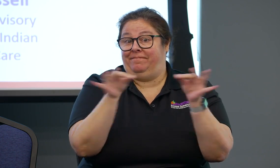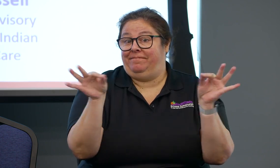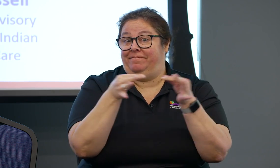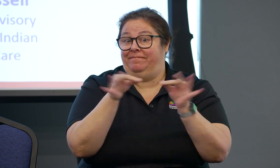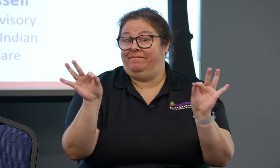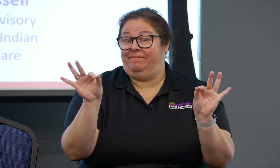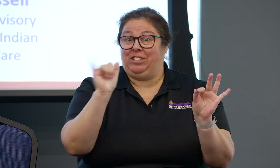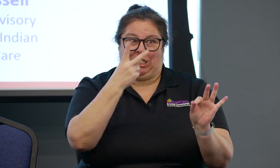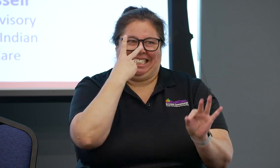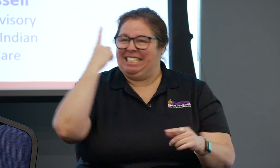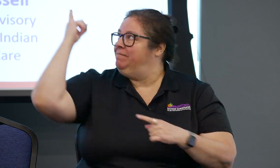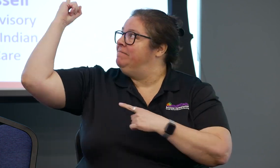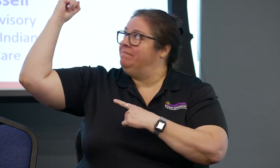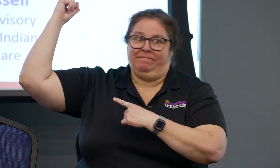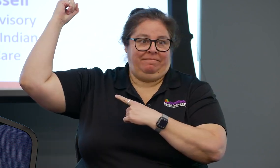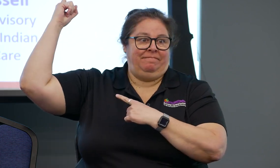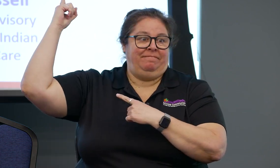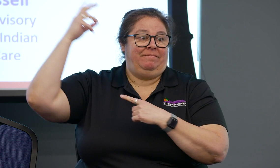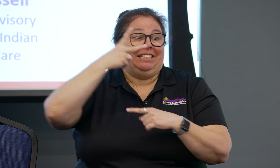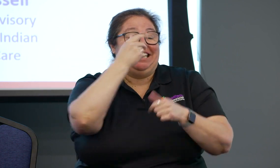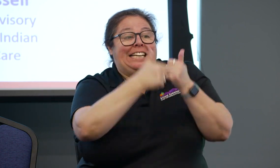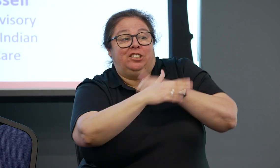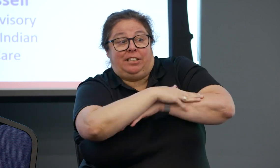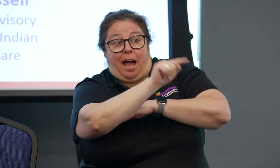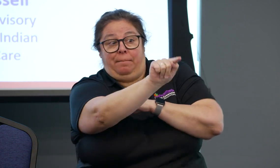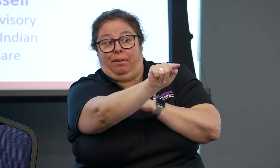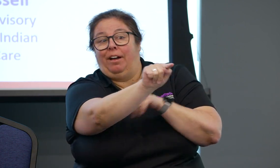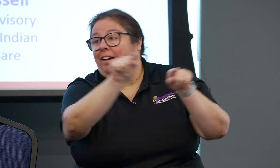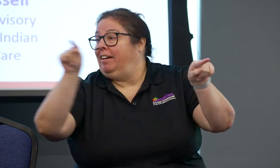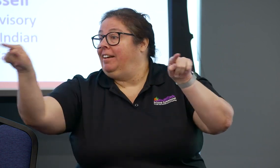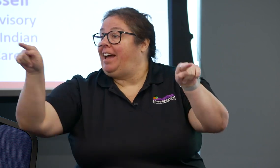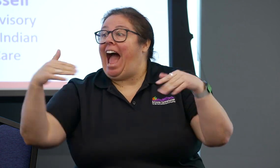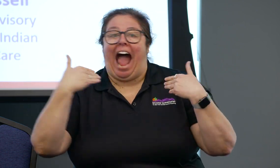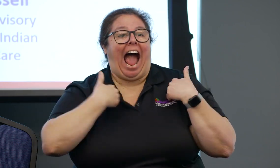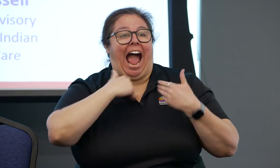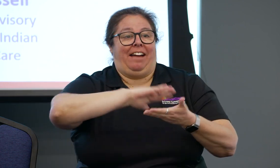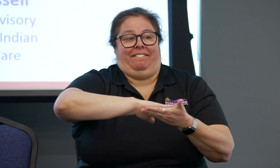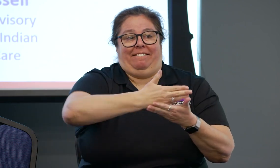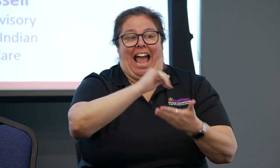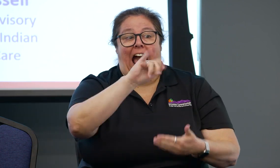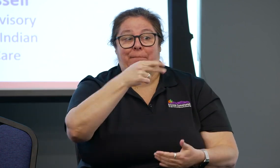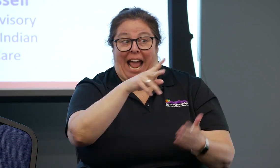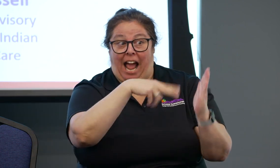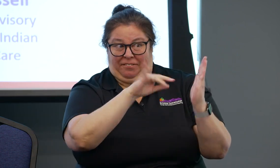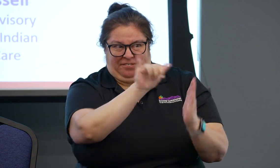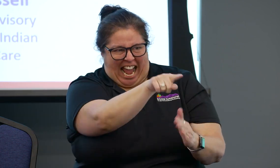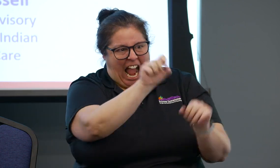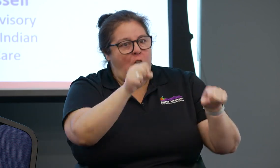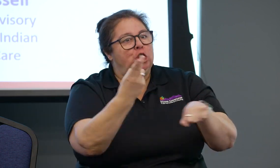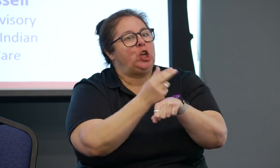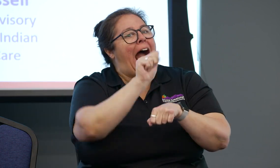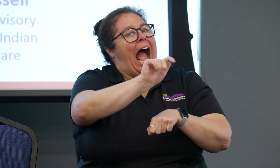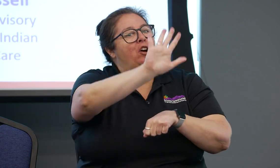But unfortunately, it's quite different for different people. As you can see with the captions